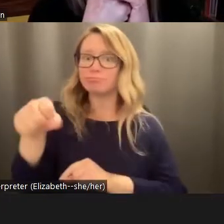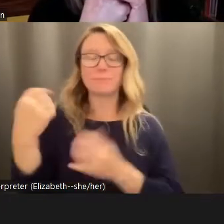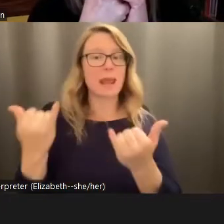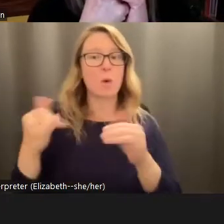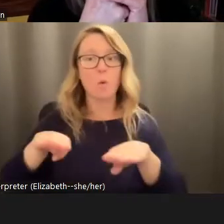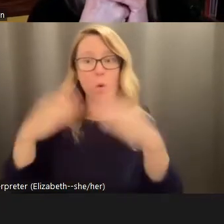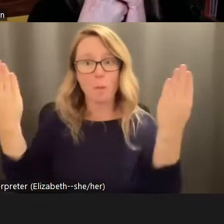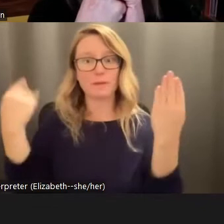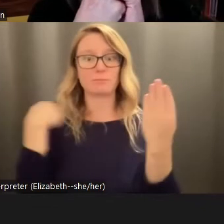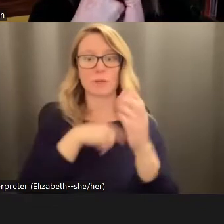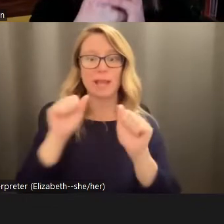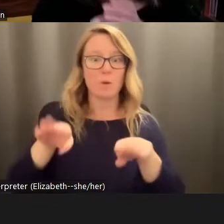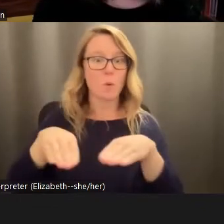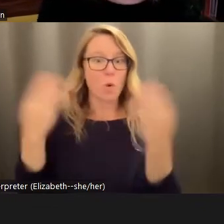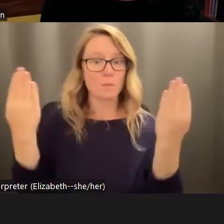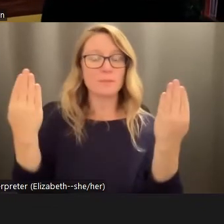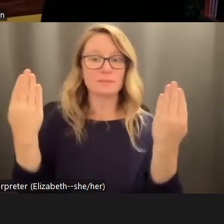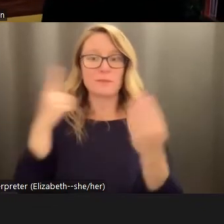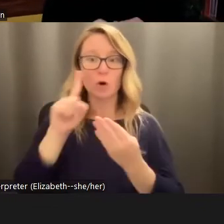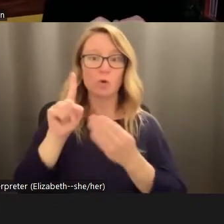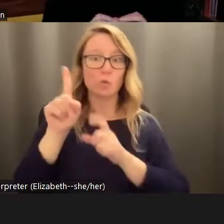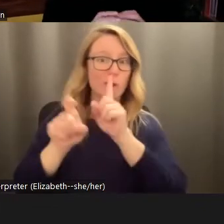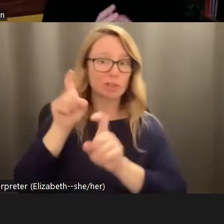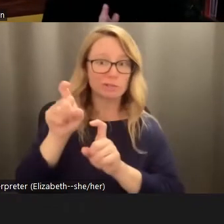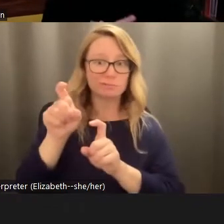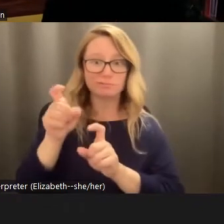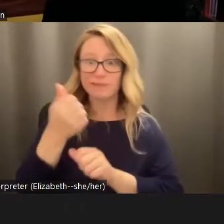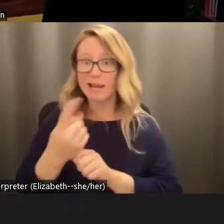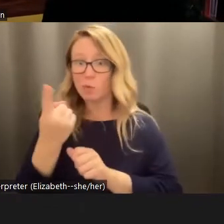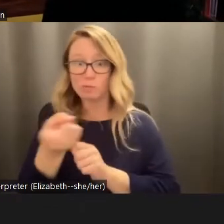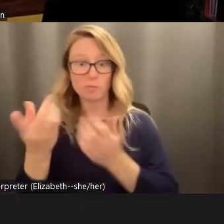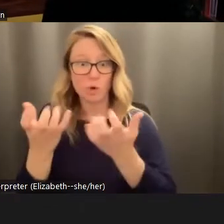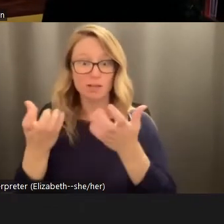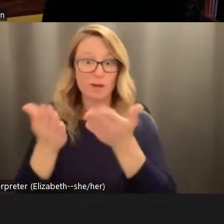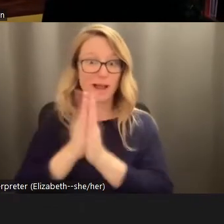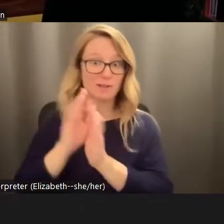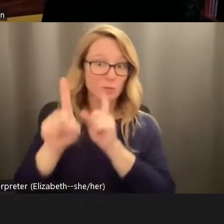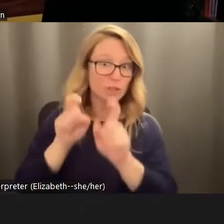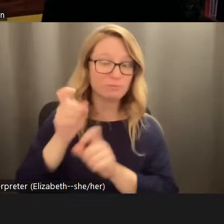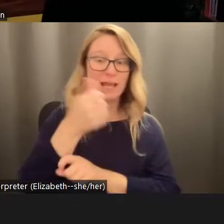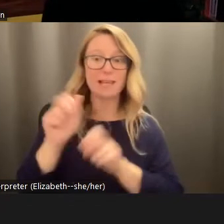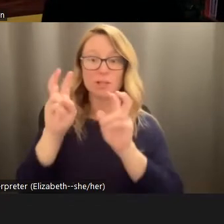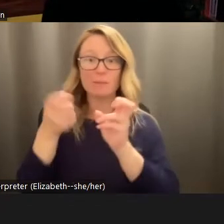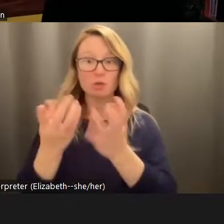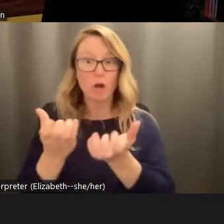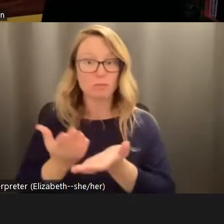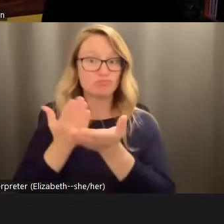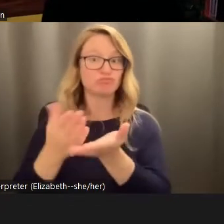we can open it up for questions that anyone has, or any topics people would like to bring. As always, you can feel free to